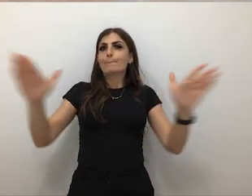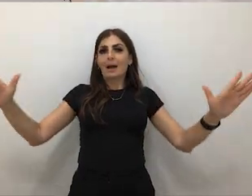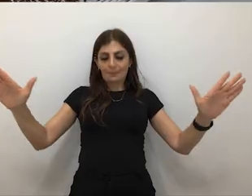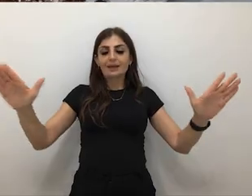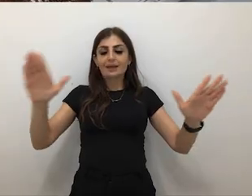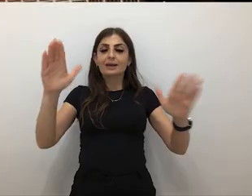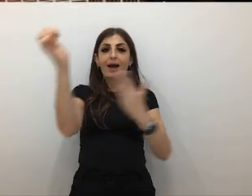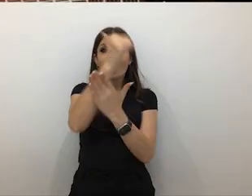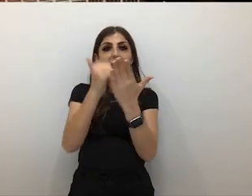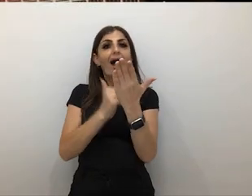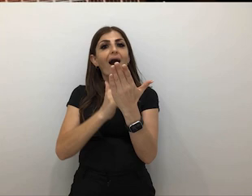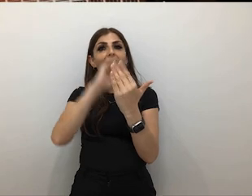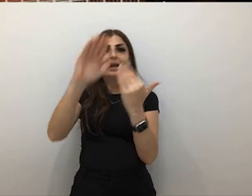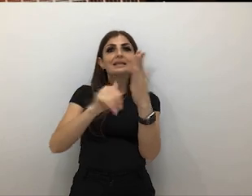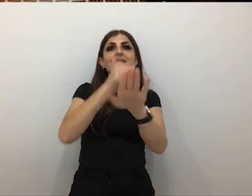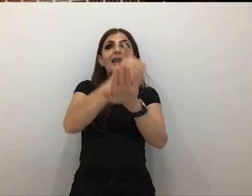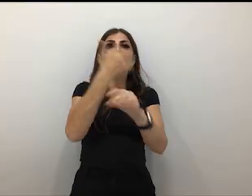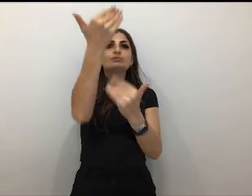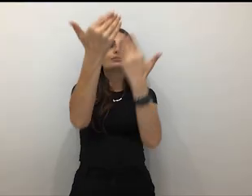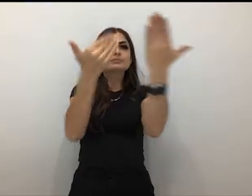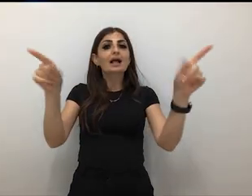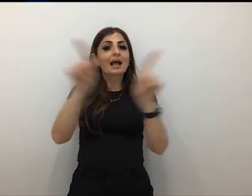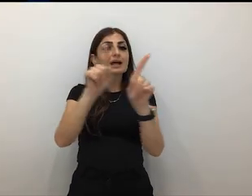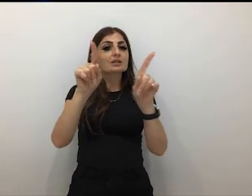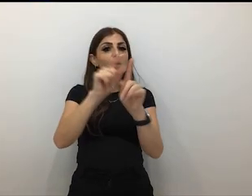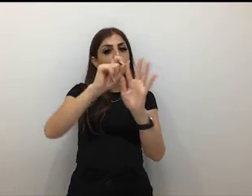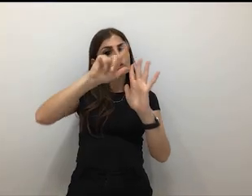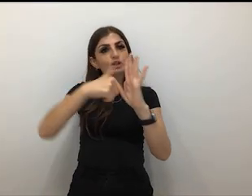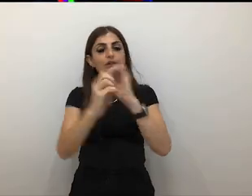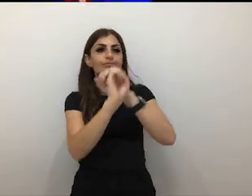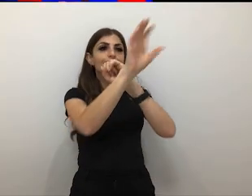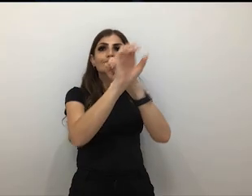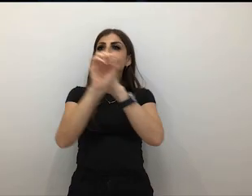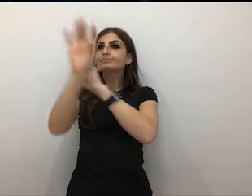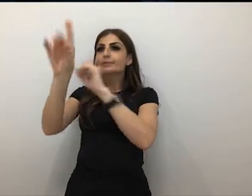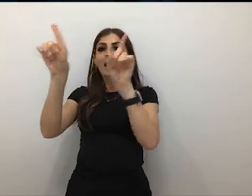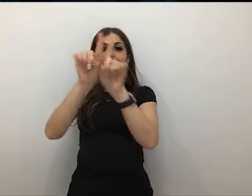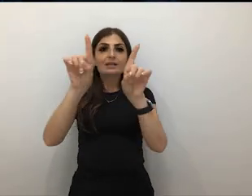as well as a lot of kind of projection mapping and projection installations and light work.